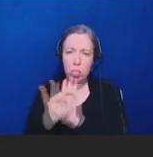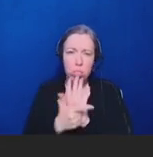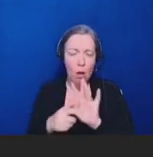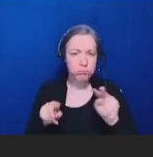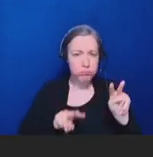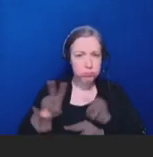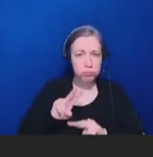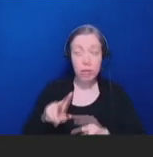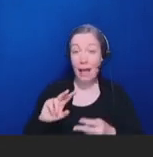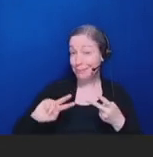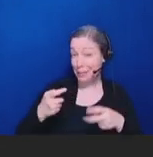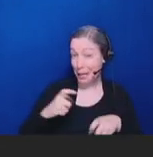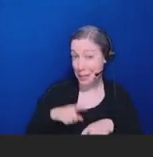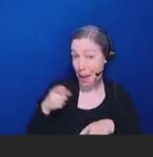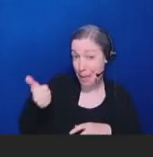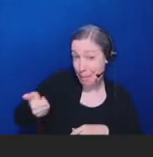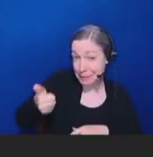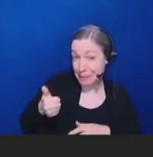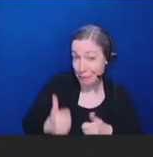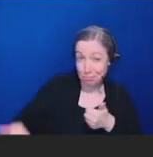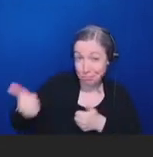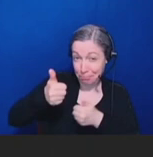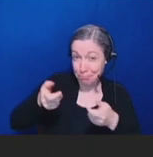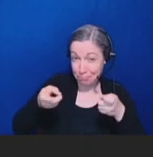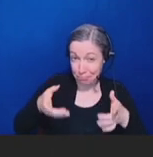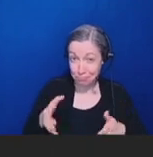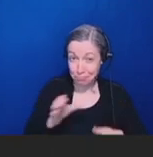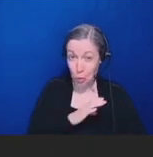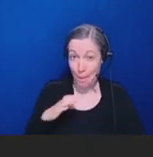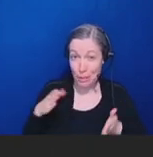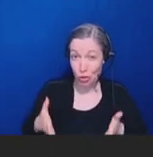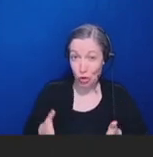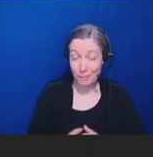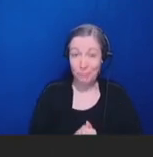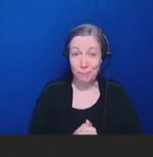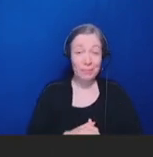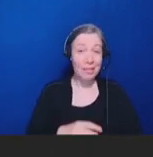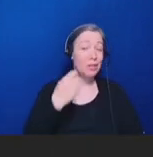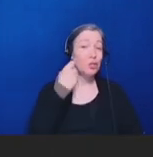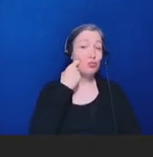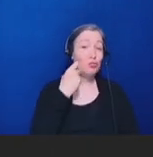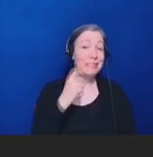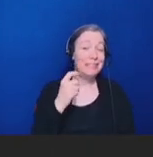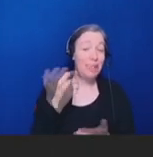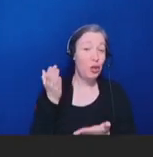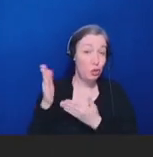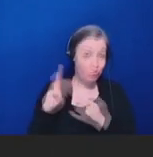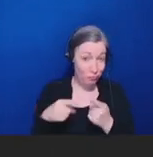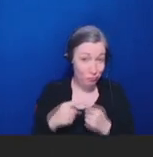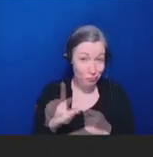commissioner. He also served in 2016 as the 22nd commissioner before assuming the position